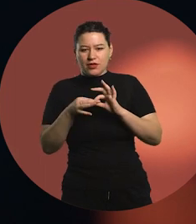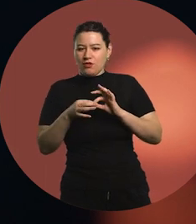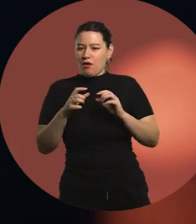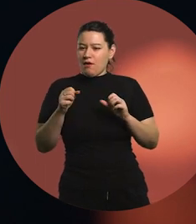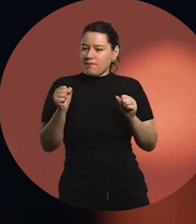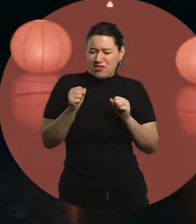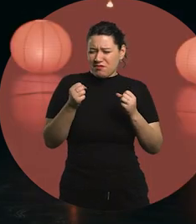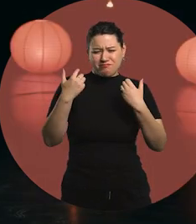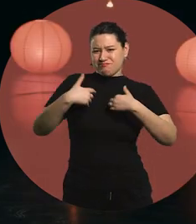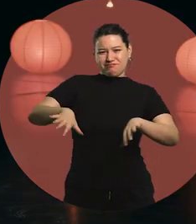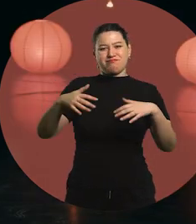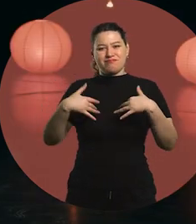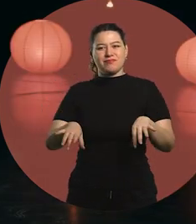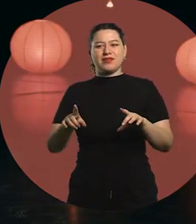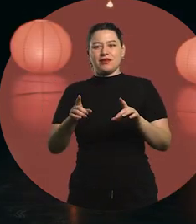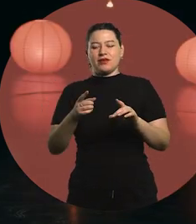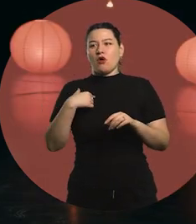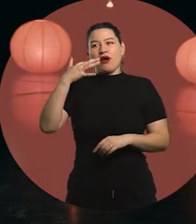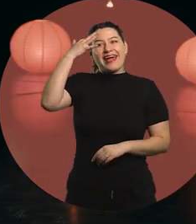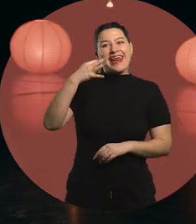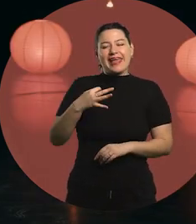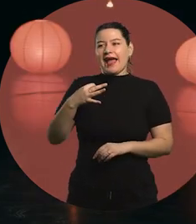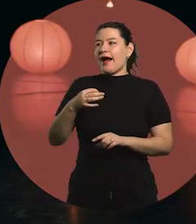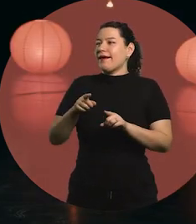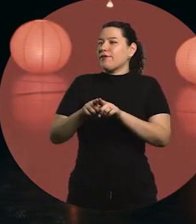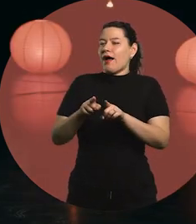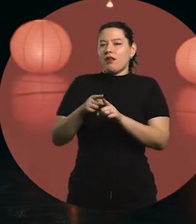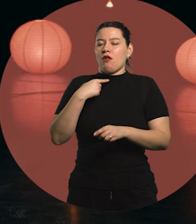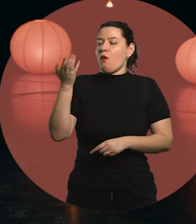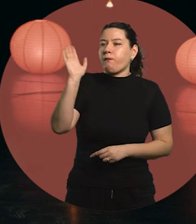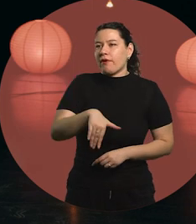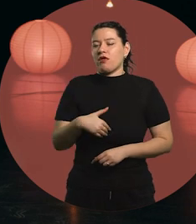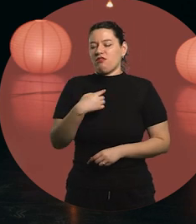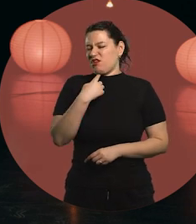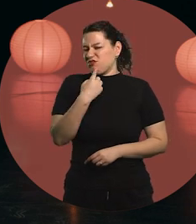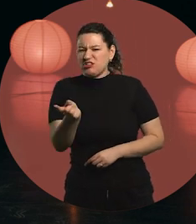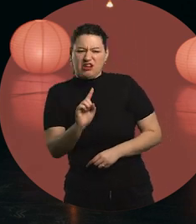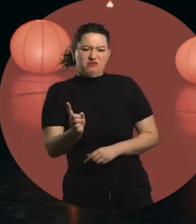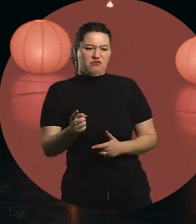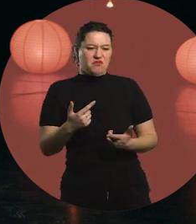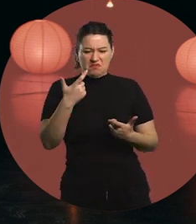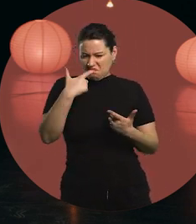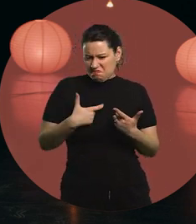Working out beliefs I had such as: "I can't do this, I'm not fit for it,